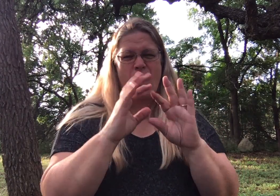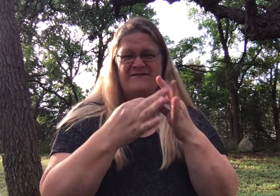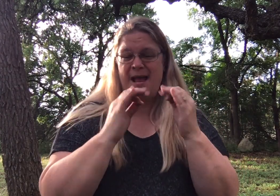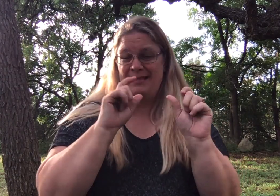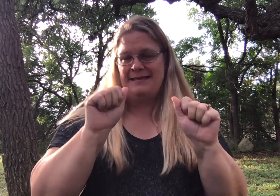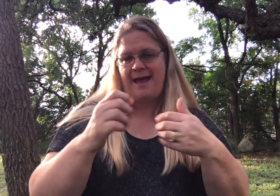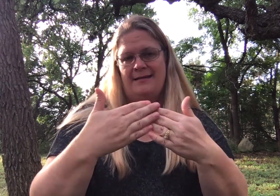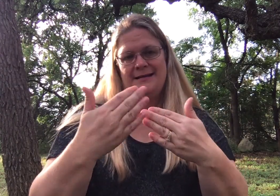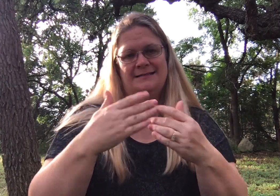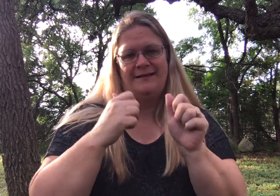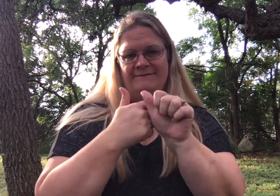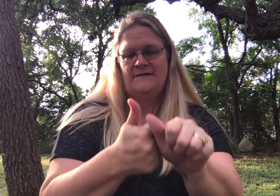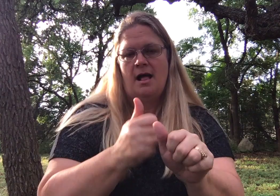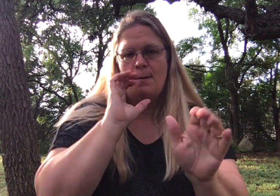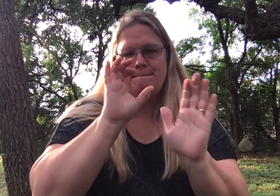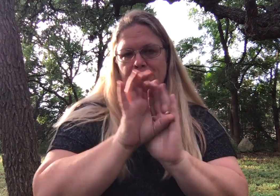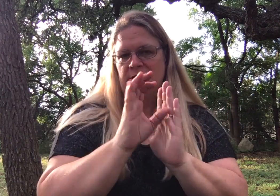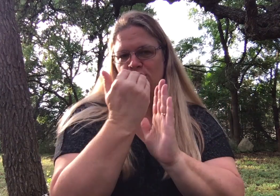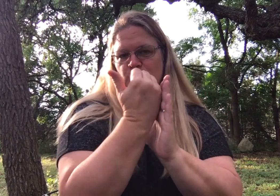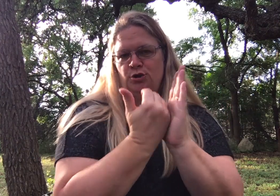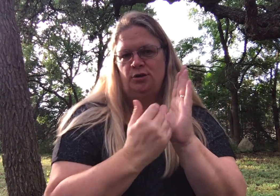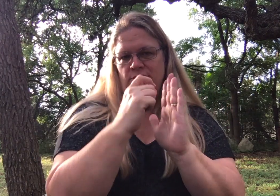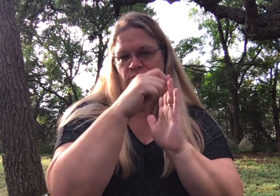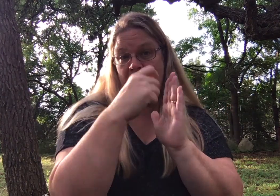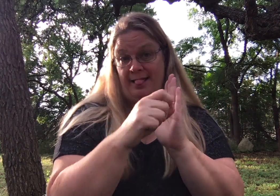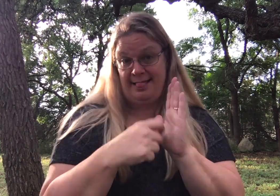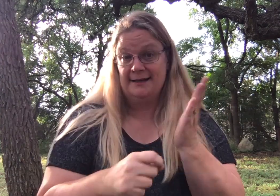And the whole family can easily follow those picture checklists.